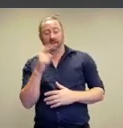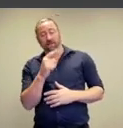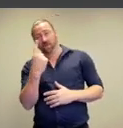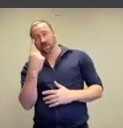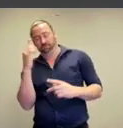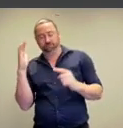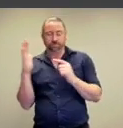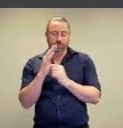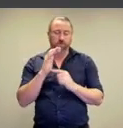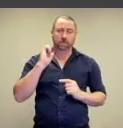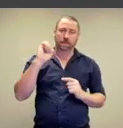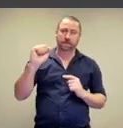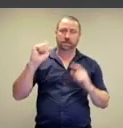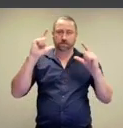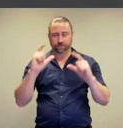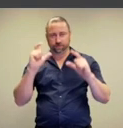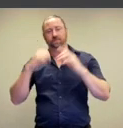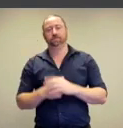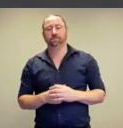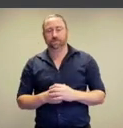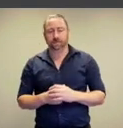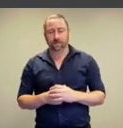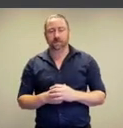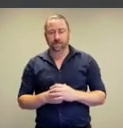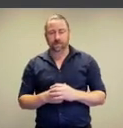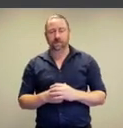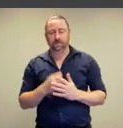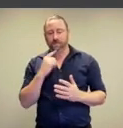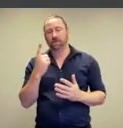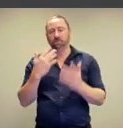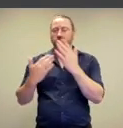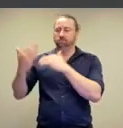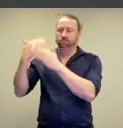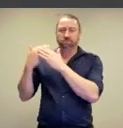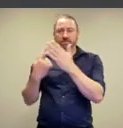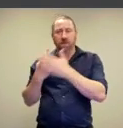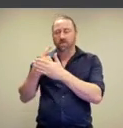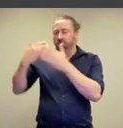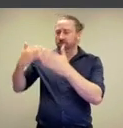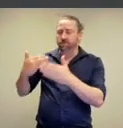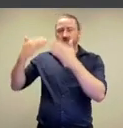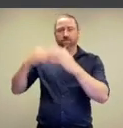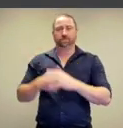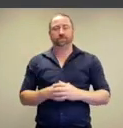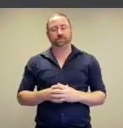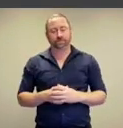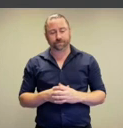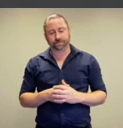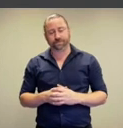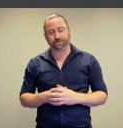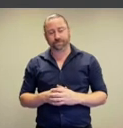is one of his most significant works, Anthropometries